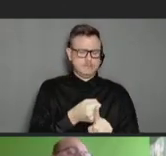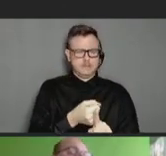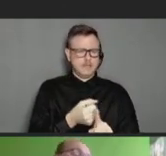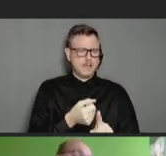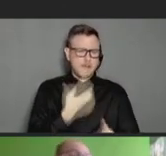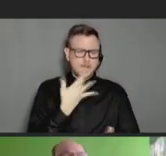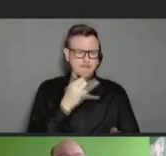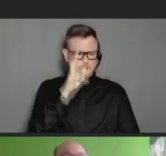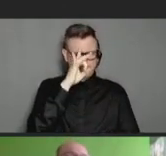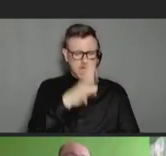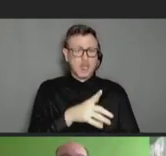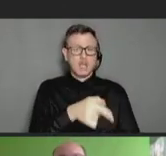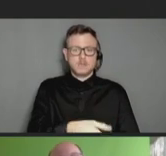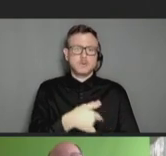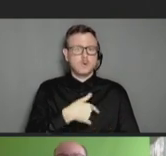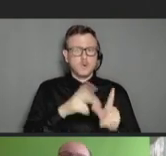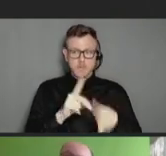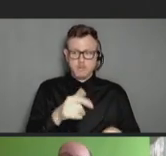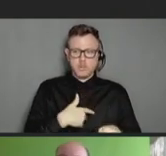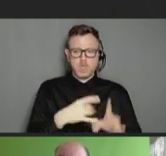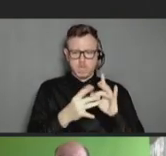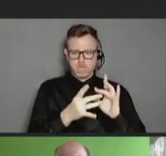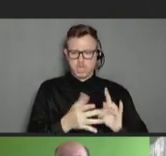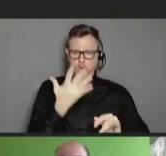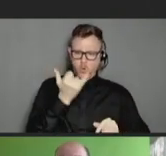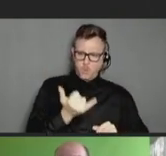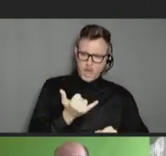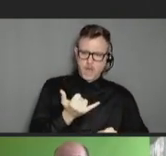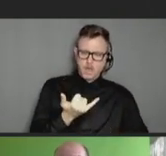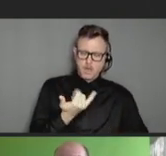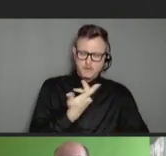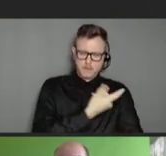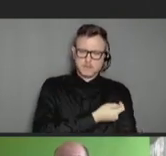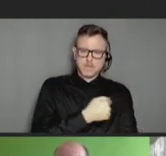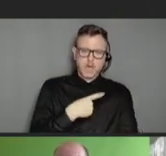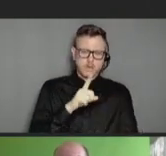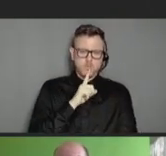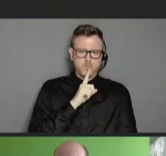is why I'm getting vaccinated." And I found those very compelling. It didn't feel quite